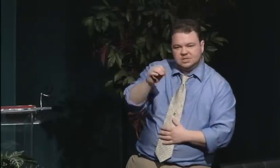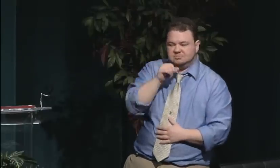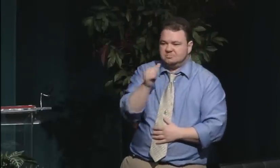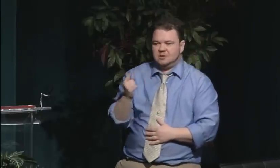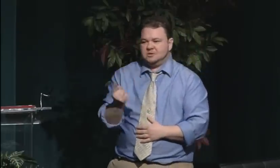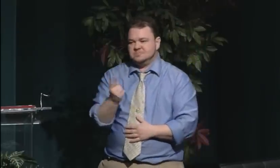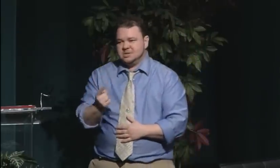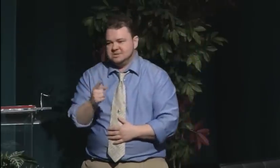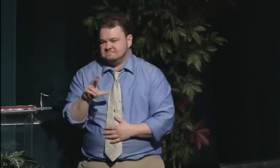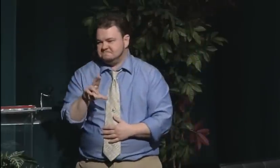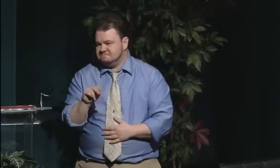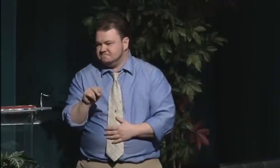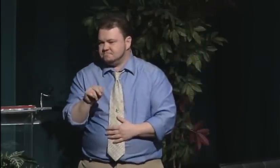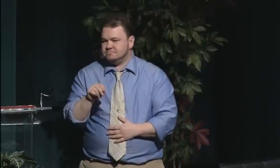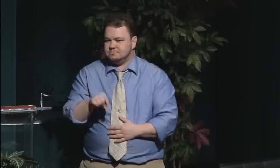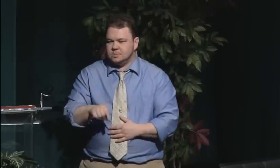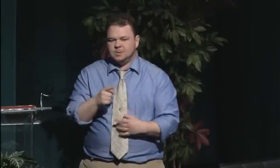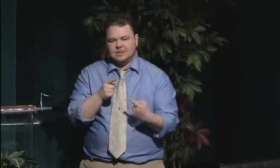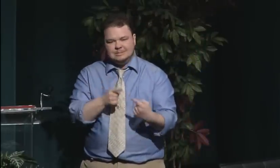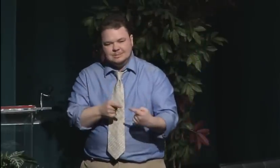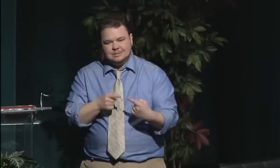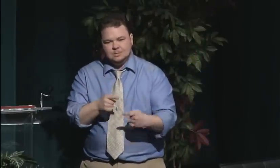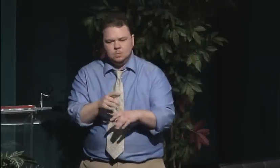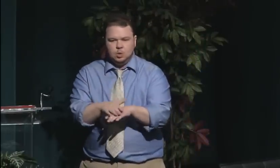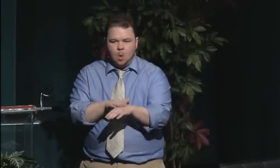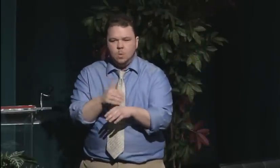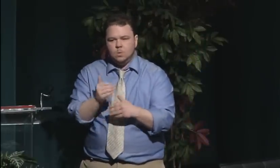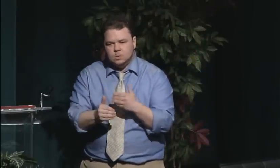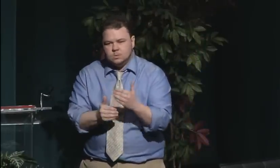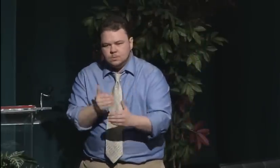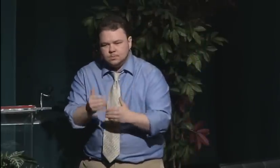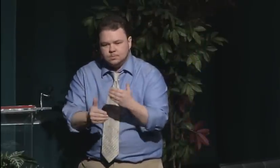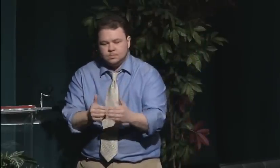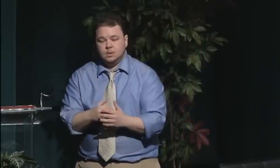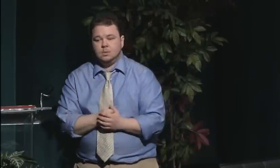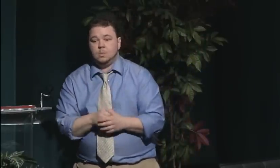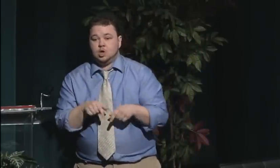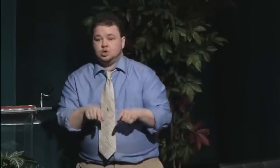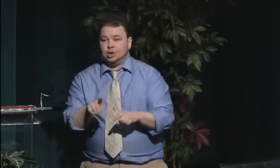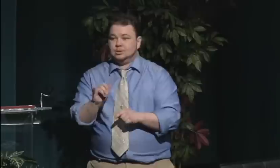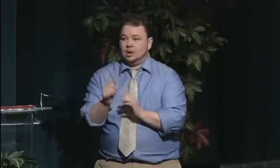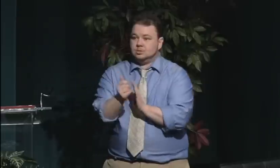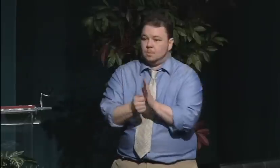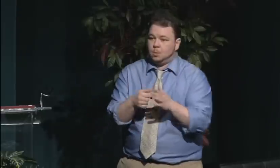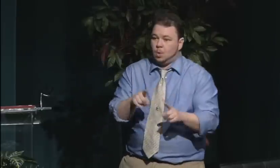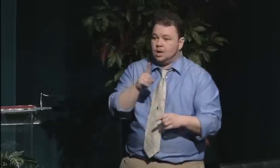Radcliffe being their adjunct. So when women wanted to attend their institution, they said,